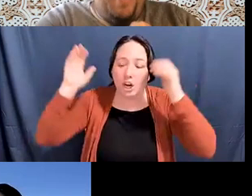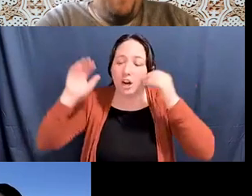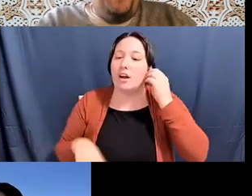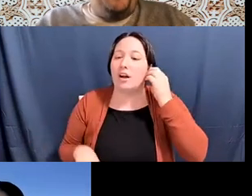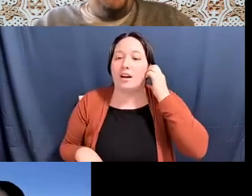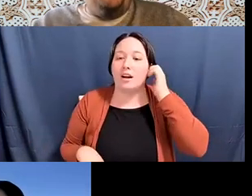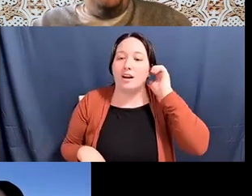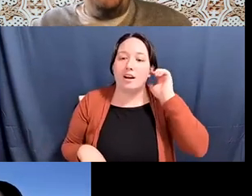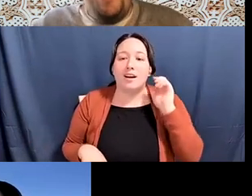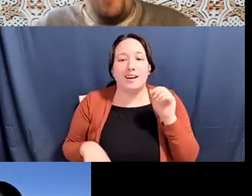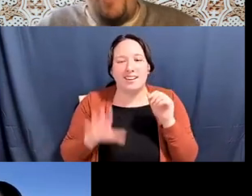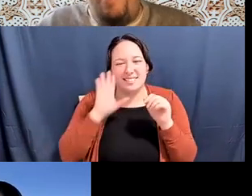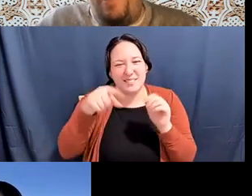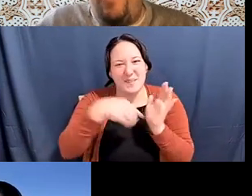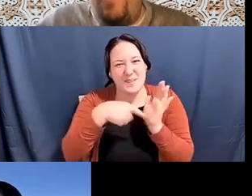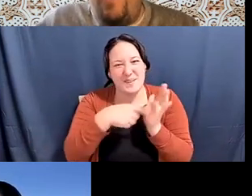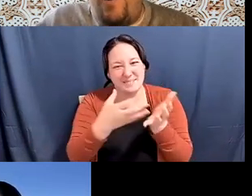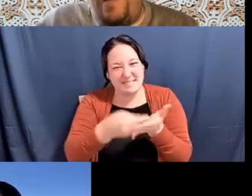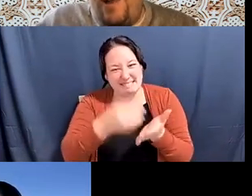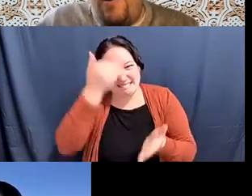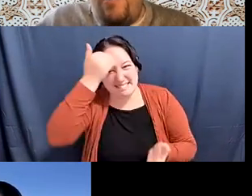Kyle Livie (he/him/his): of course, students, if you are here